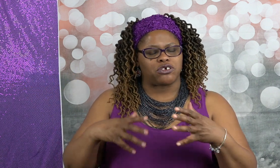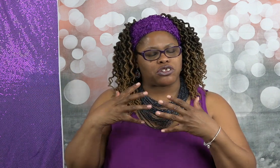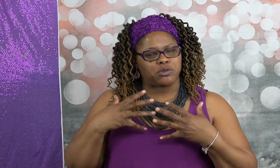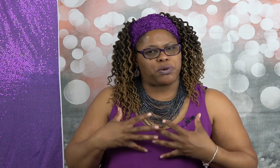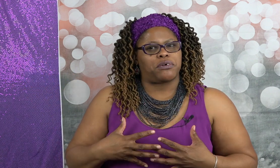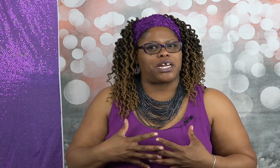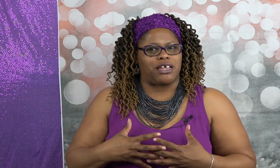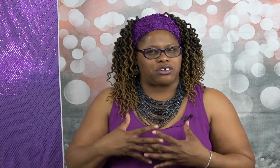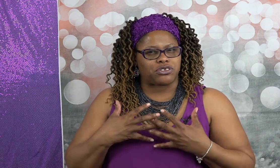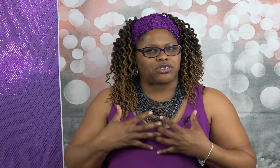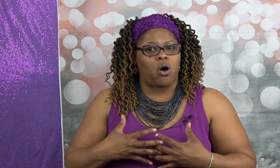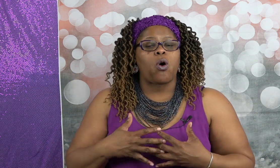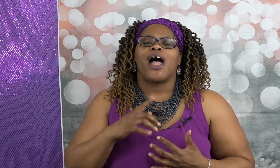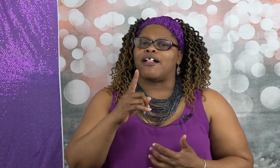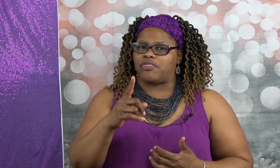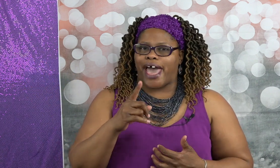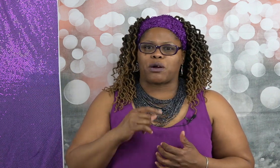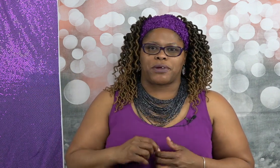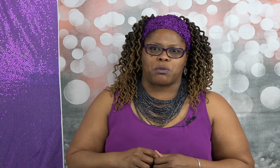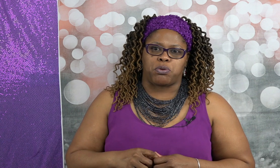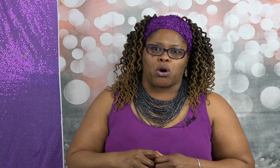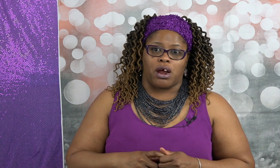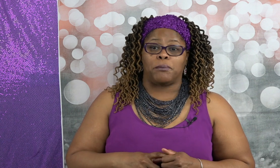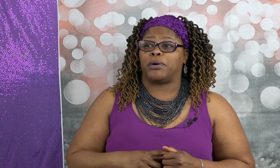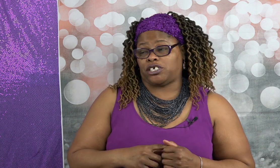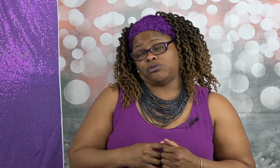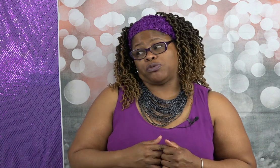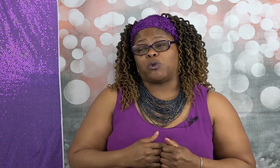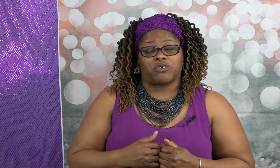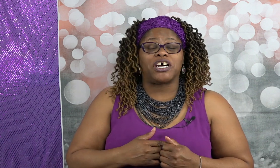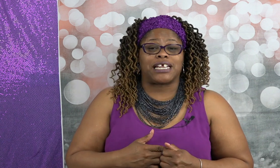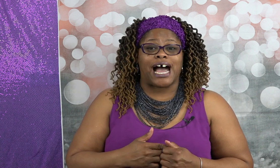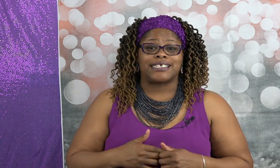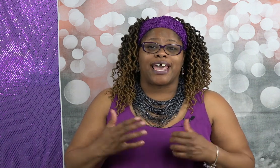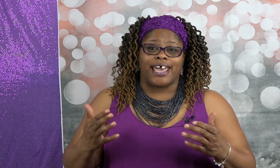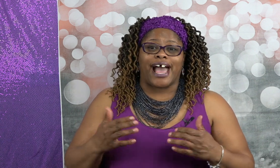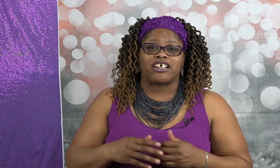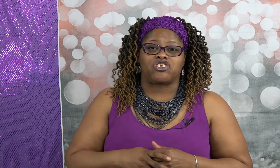your spirit and your soul that'll be important but you will realize hey I can